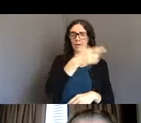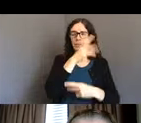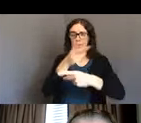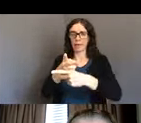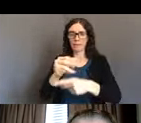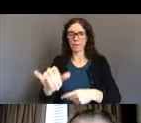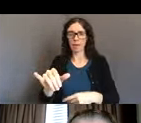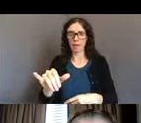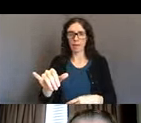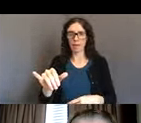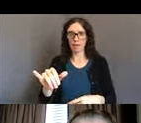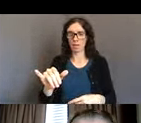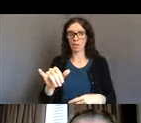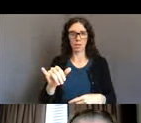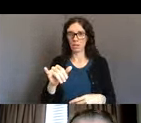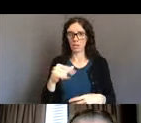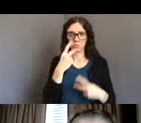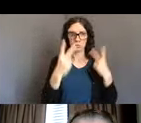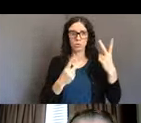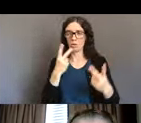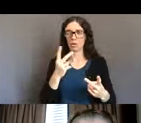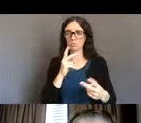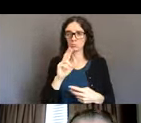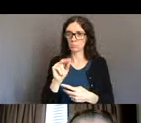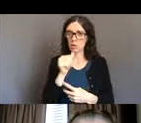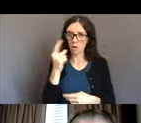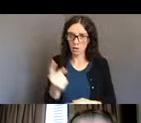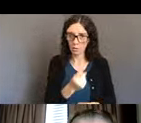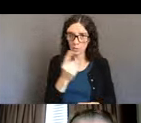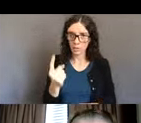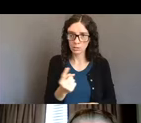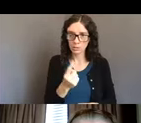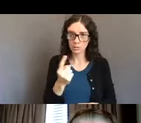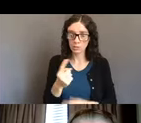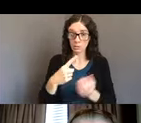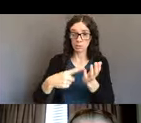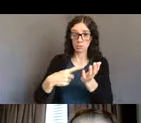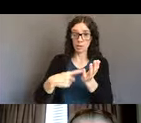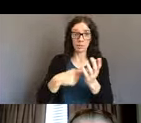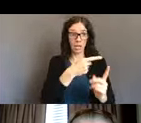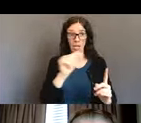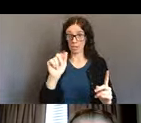and that the universal design that we all benefited from with the ADA was needed once again